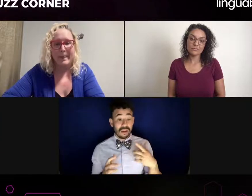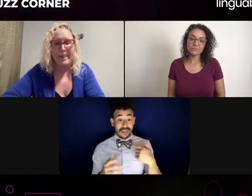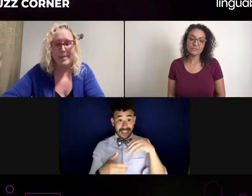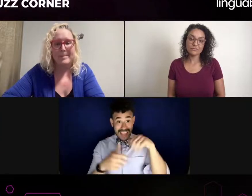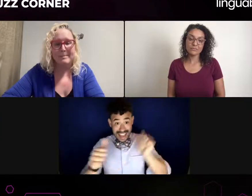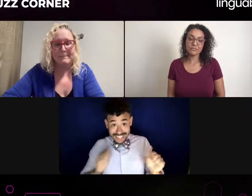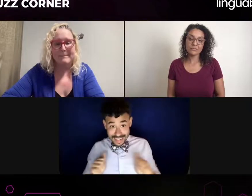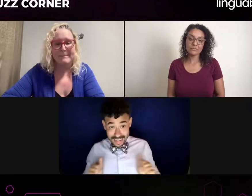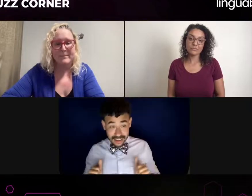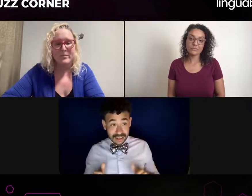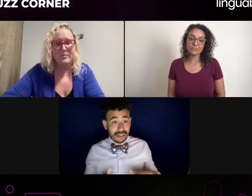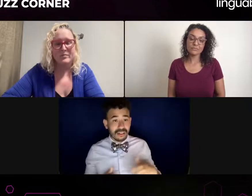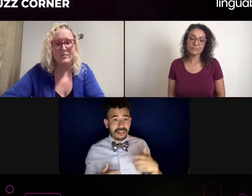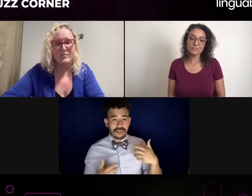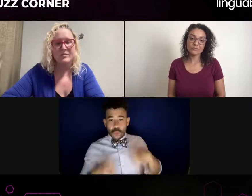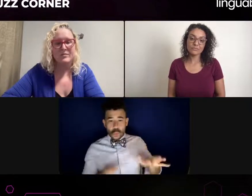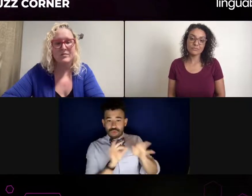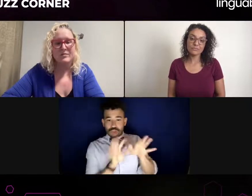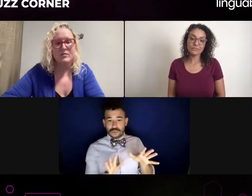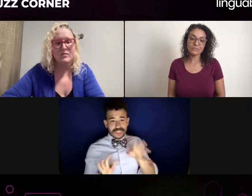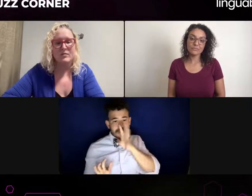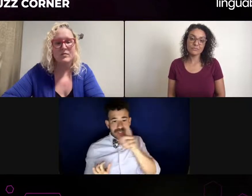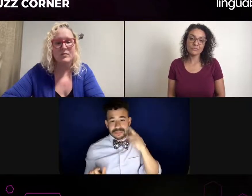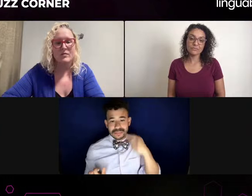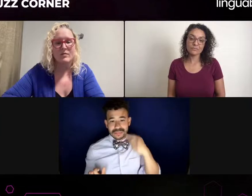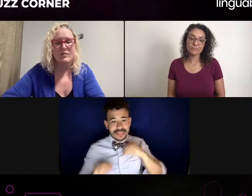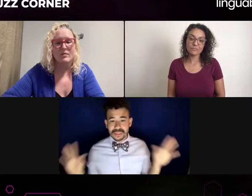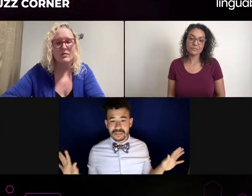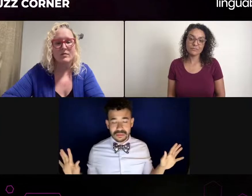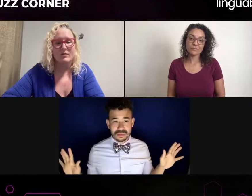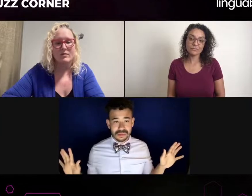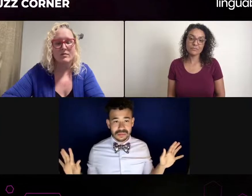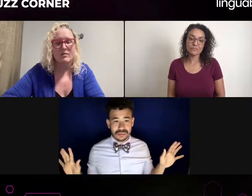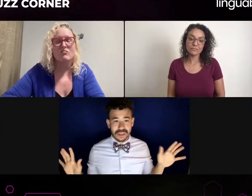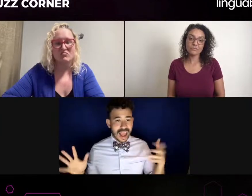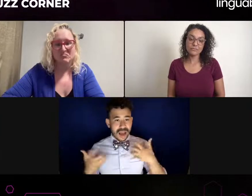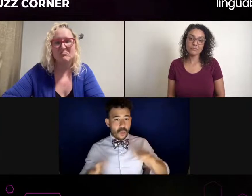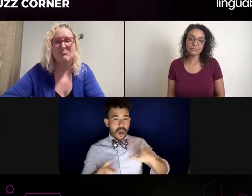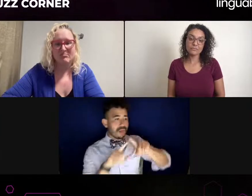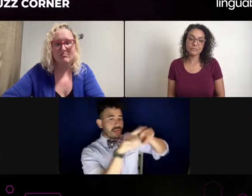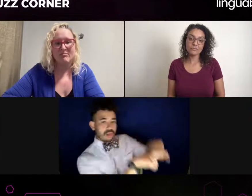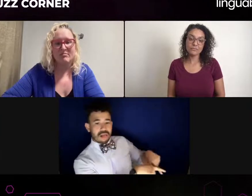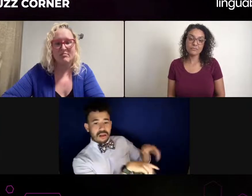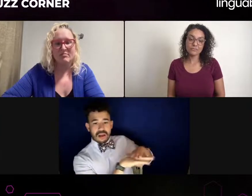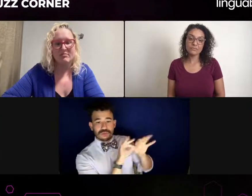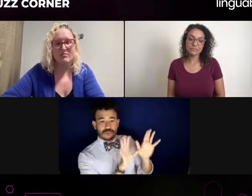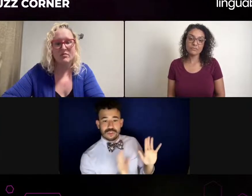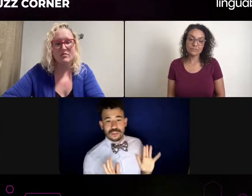And now that is, you know, having that confidence is so key. I think that's another thing really